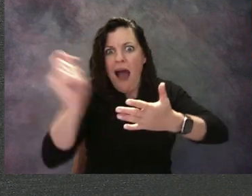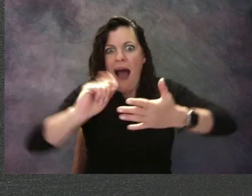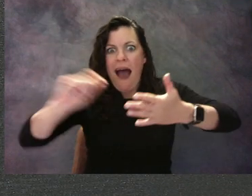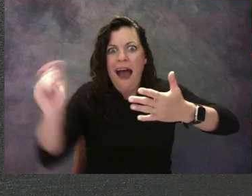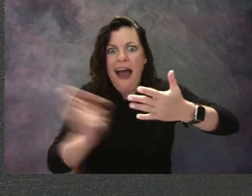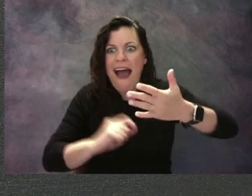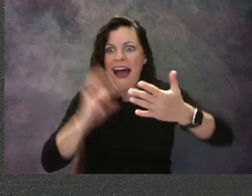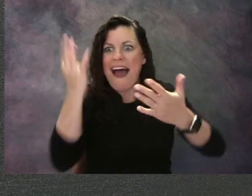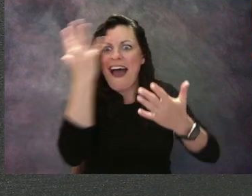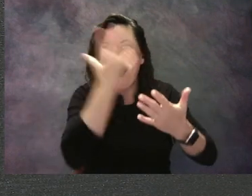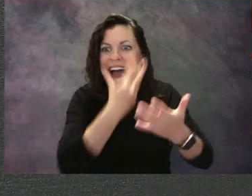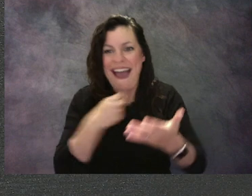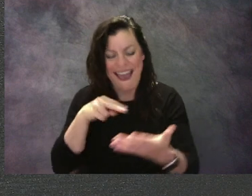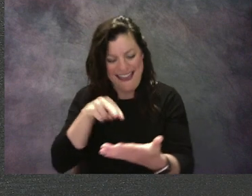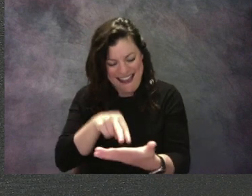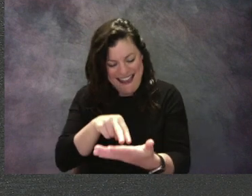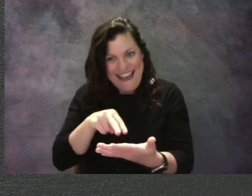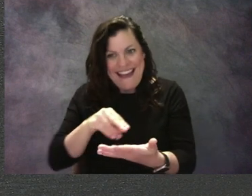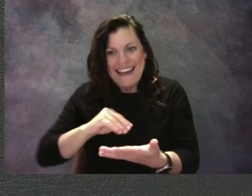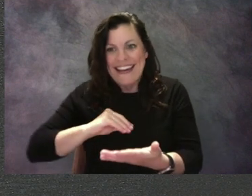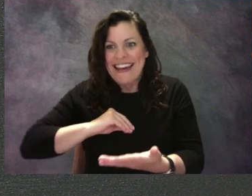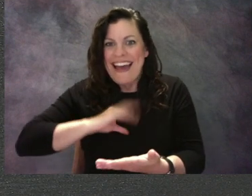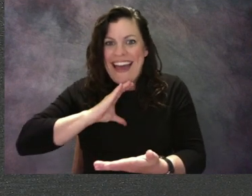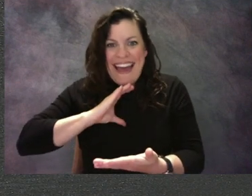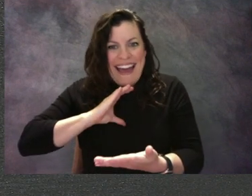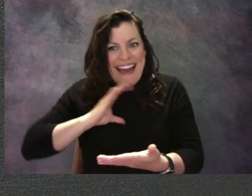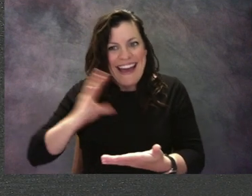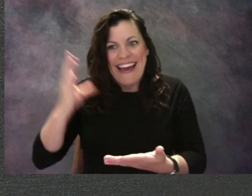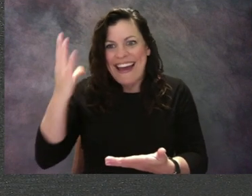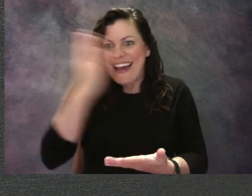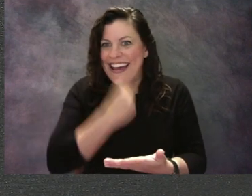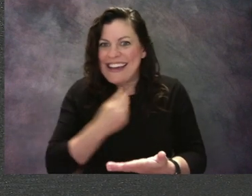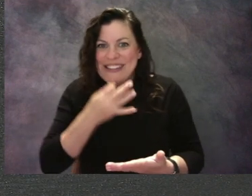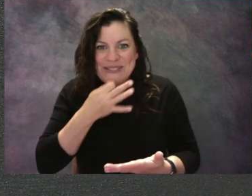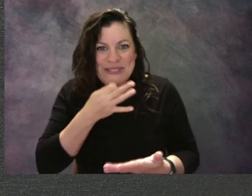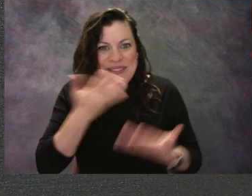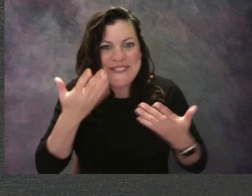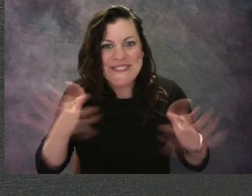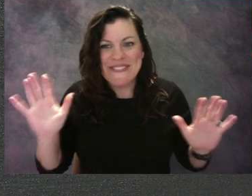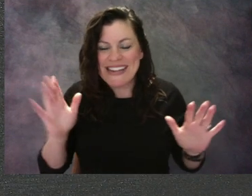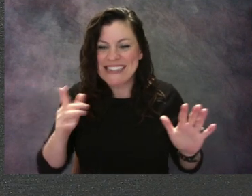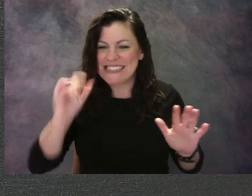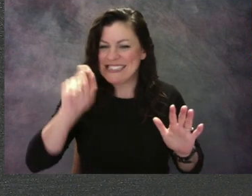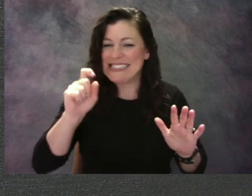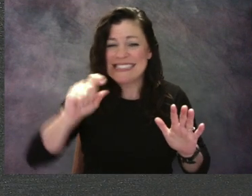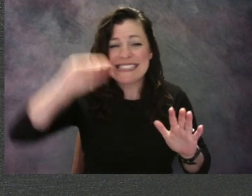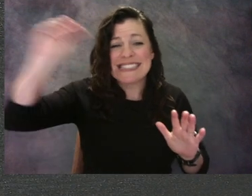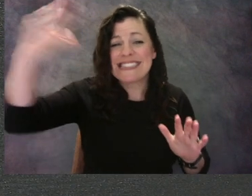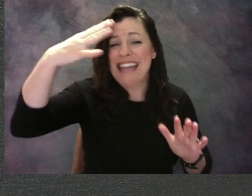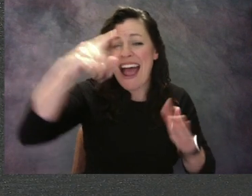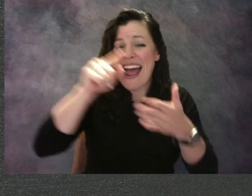Regina smiled. All her jungle needed now was a sun. She carefully drew a yellow circle, but her crayon wobbled,